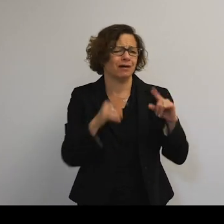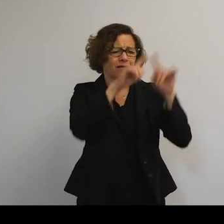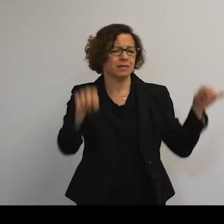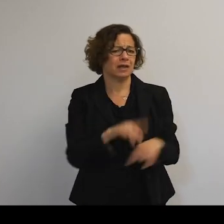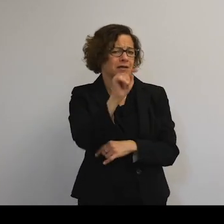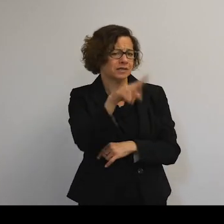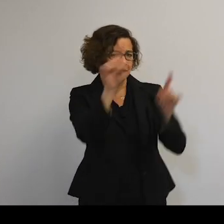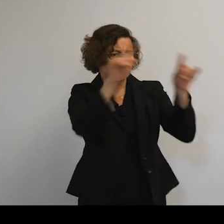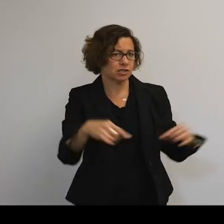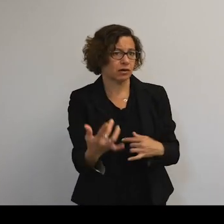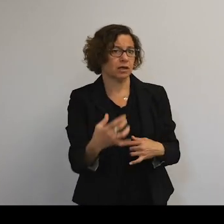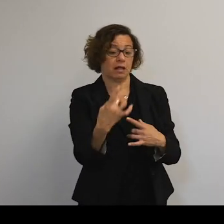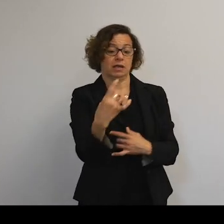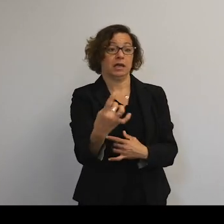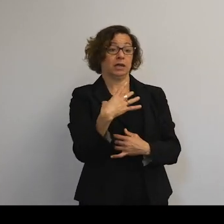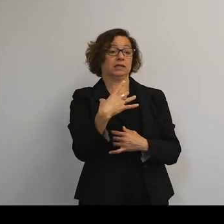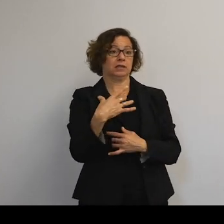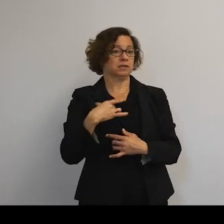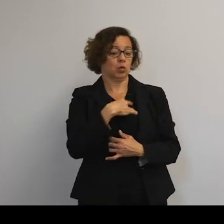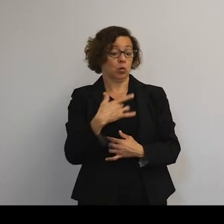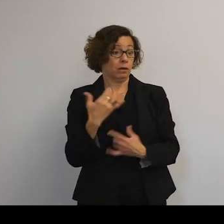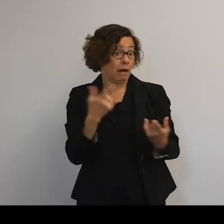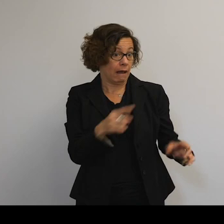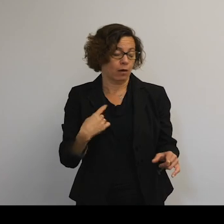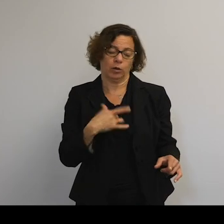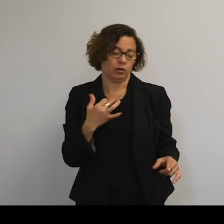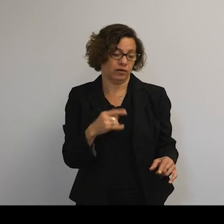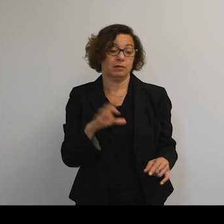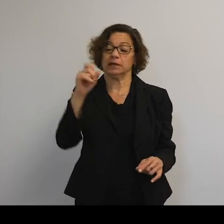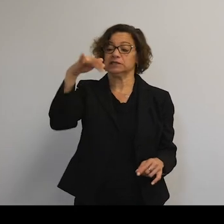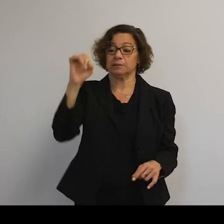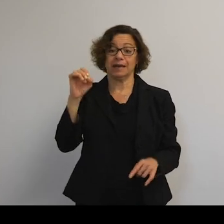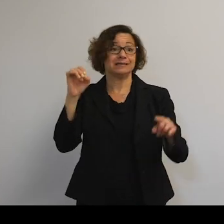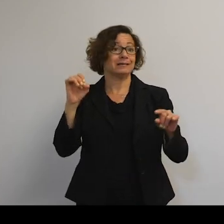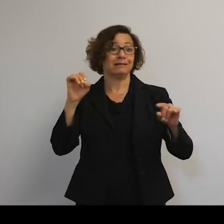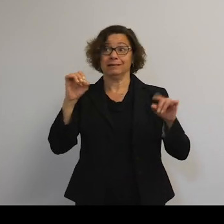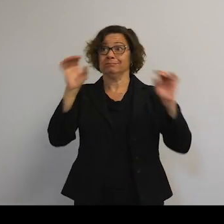But in space where there's nothing else there to push back against, there's no atmosphere.